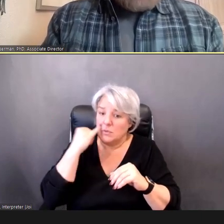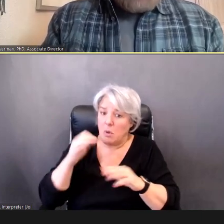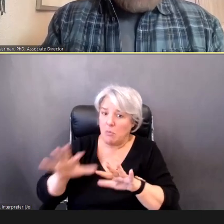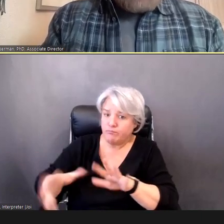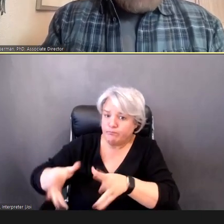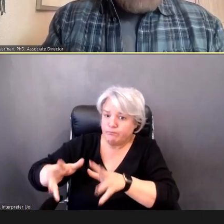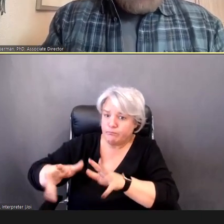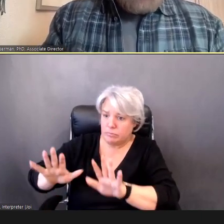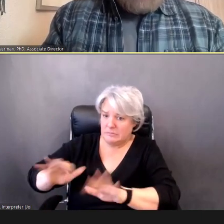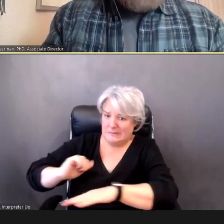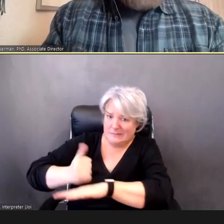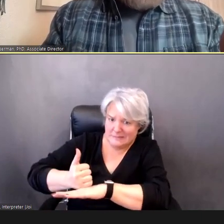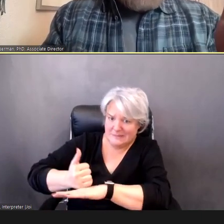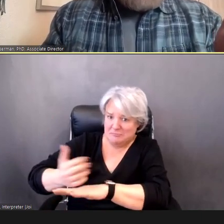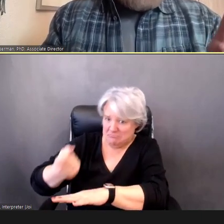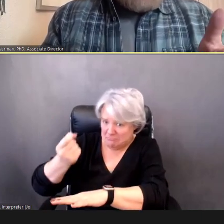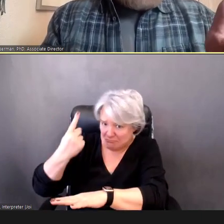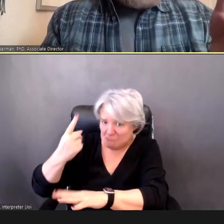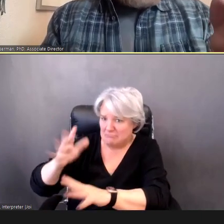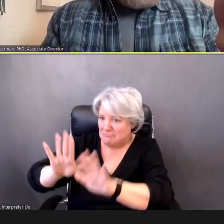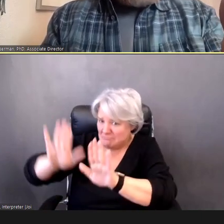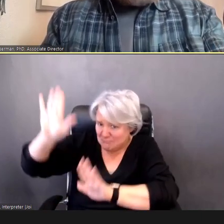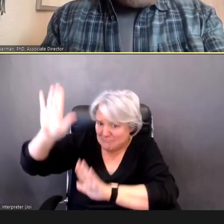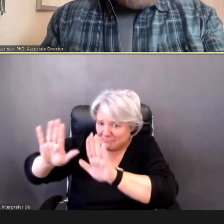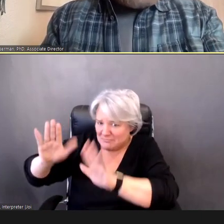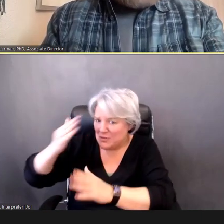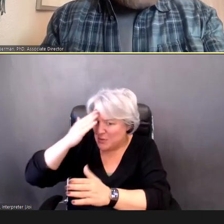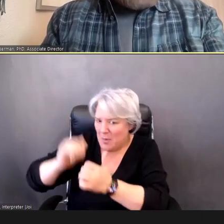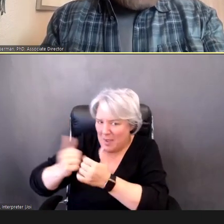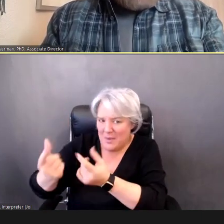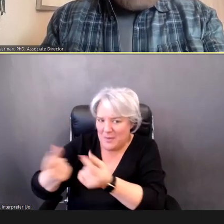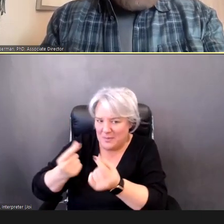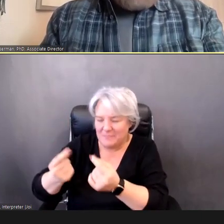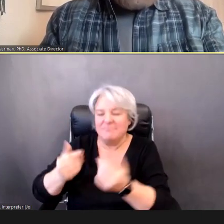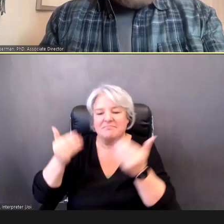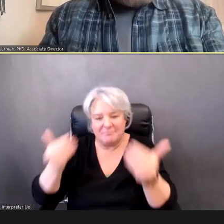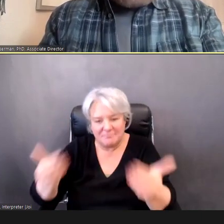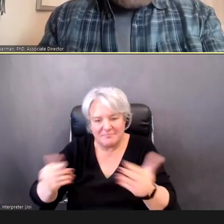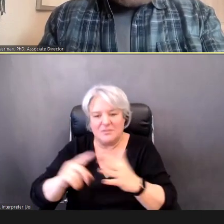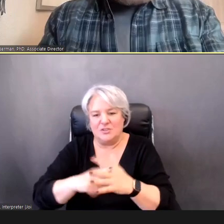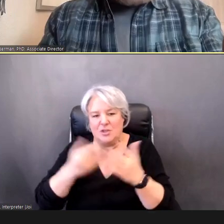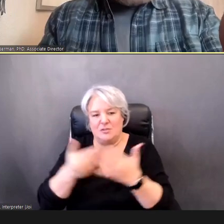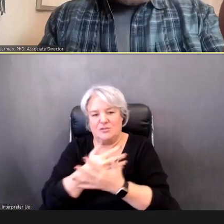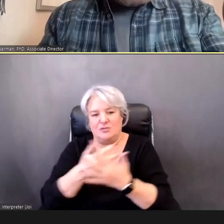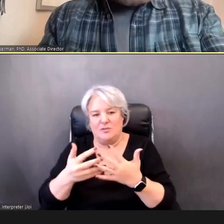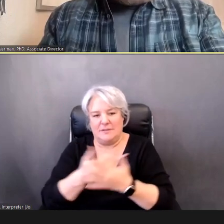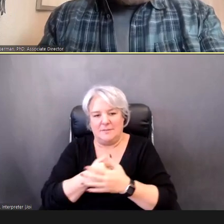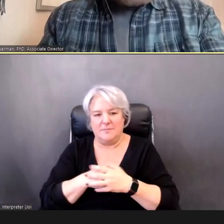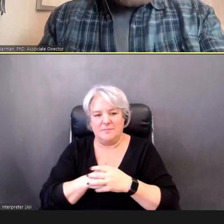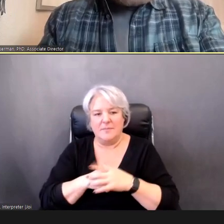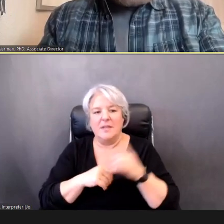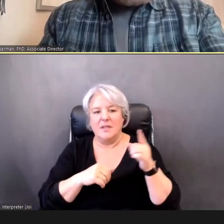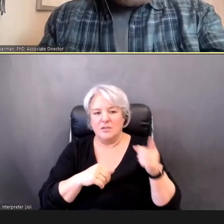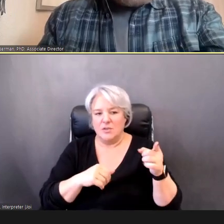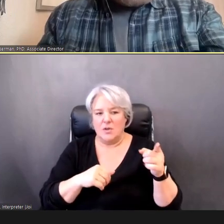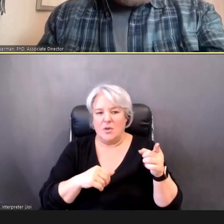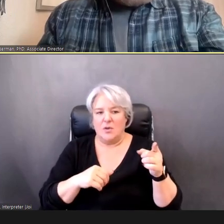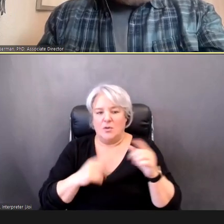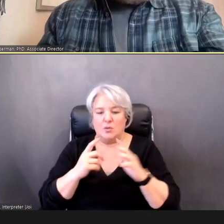screening process, then, begins. (Slide advances). DR. And so we've got this screening conditioning the Child